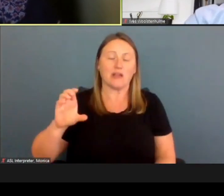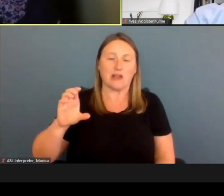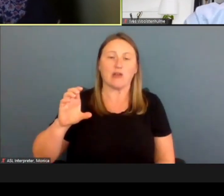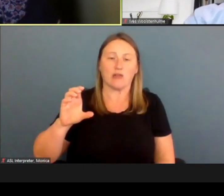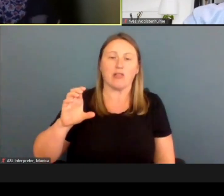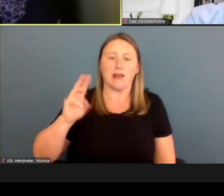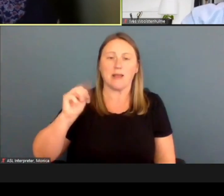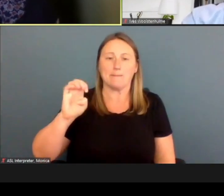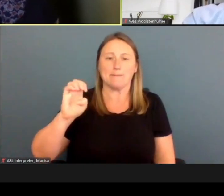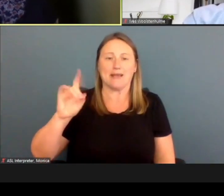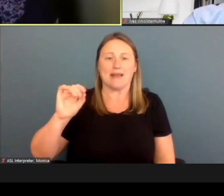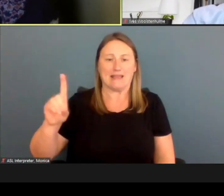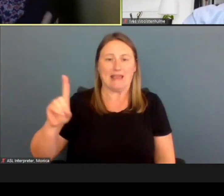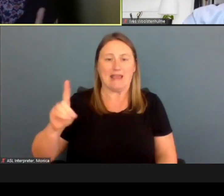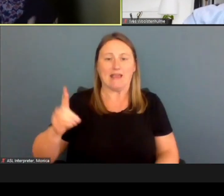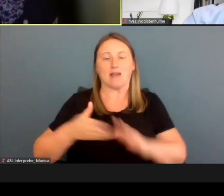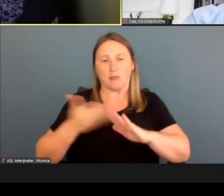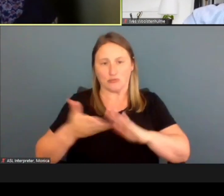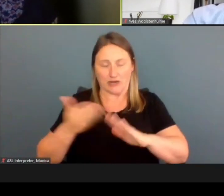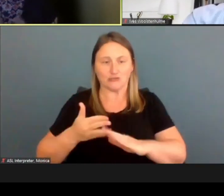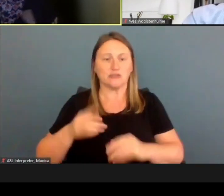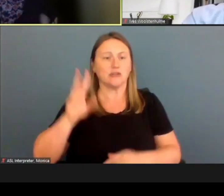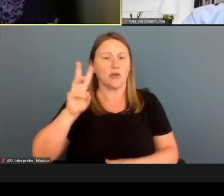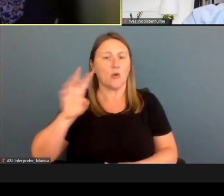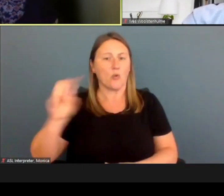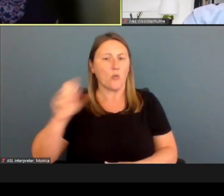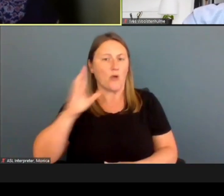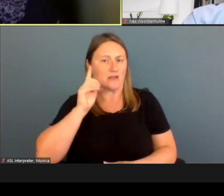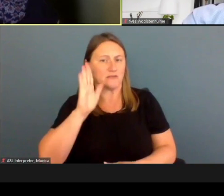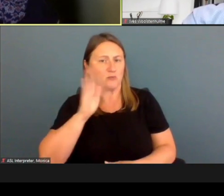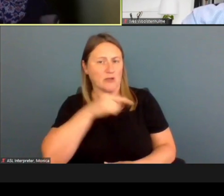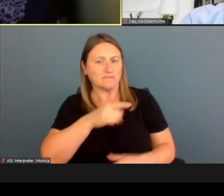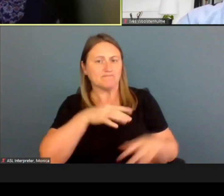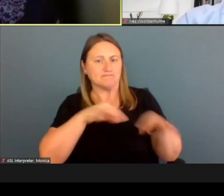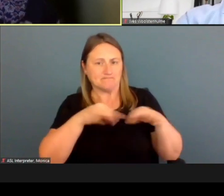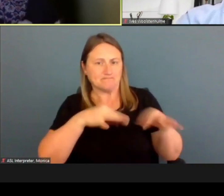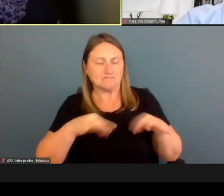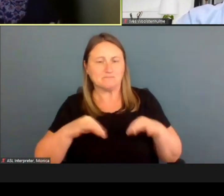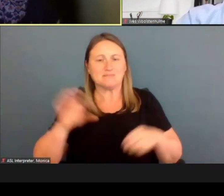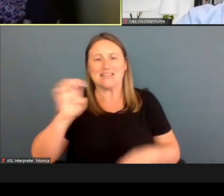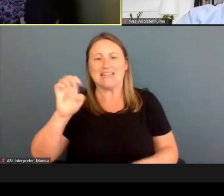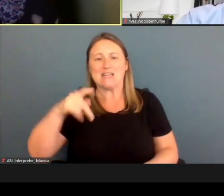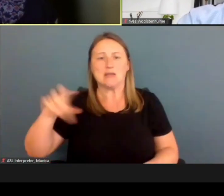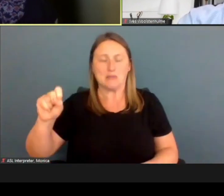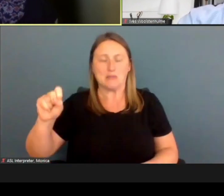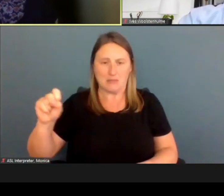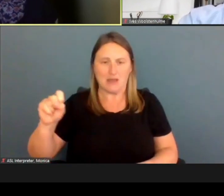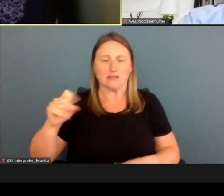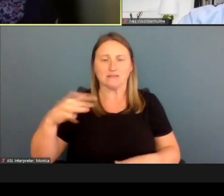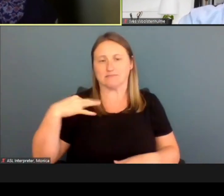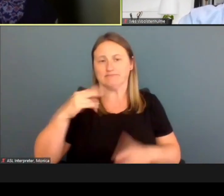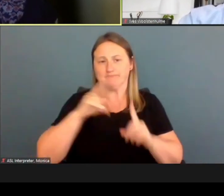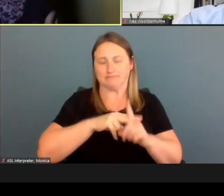And today, as Wes walks us through the ePASS application, my role will be to provide some additional information about